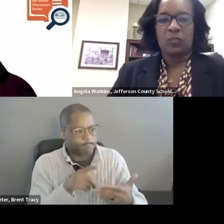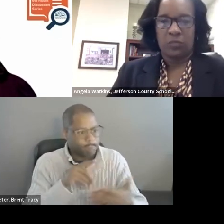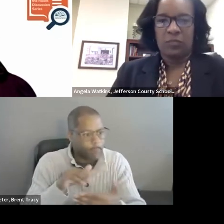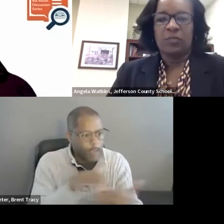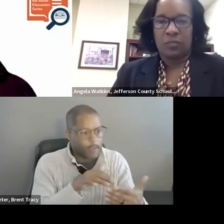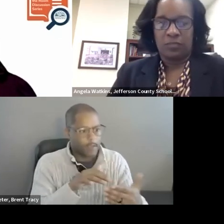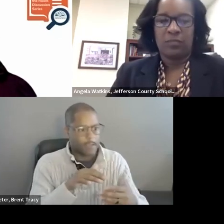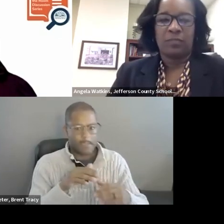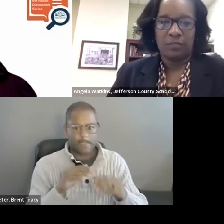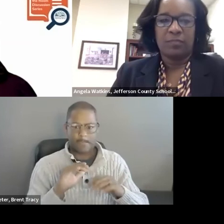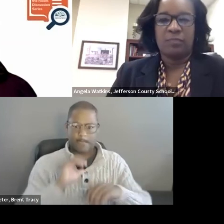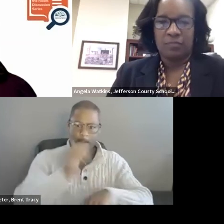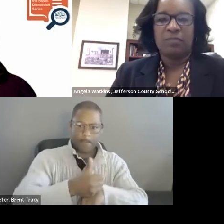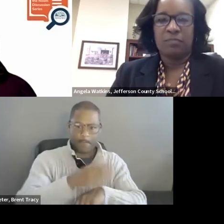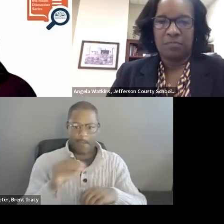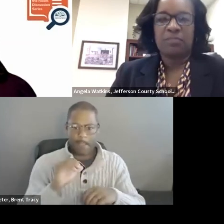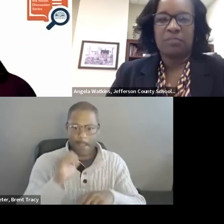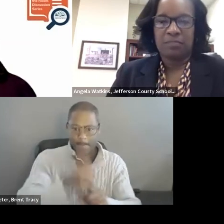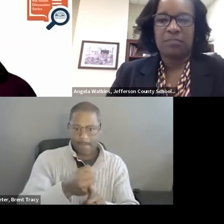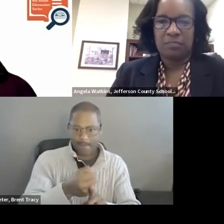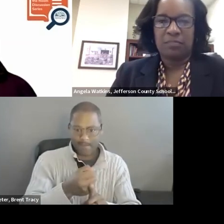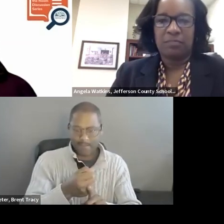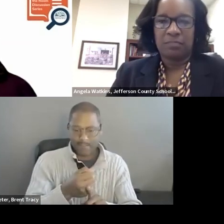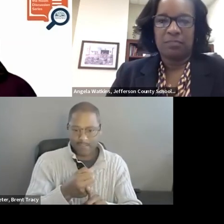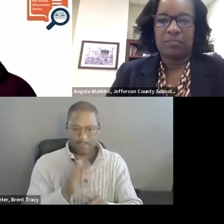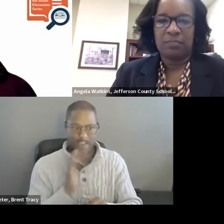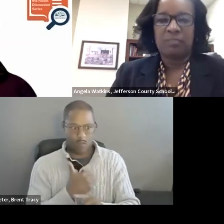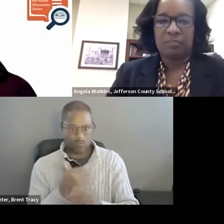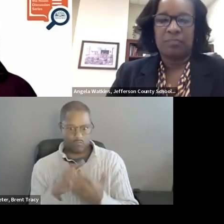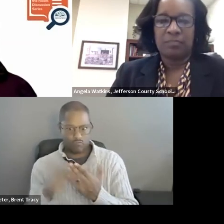In a thoughtful partnership-type way and